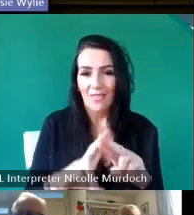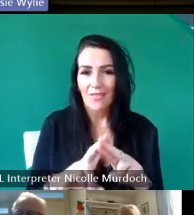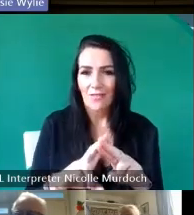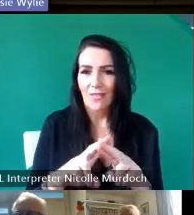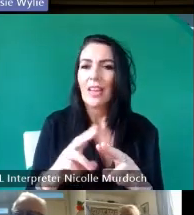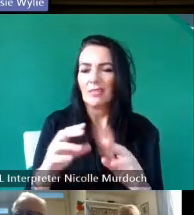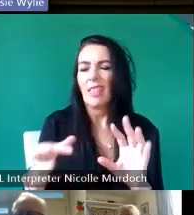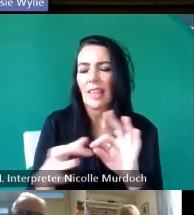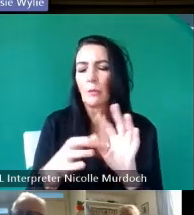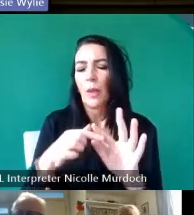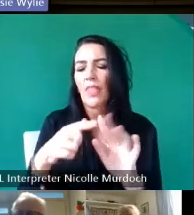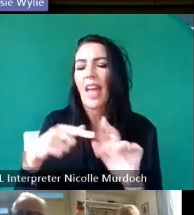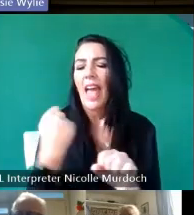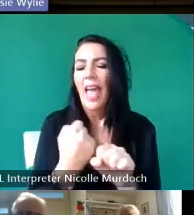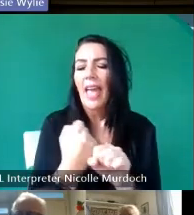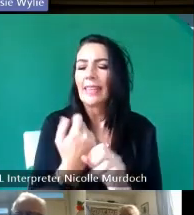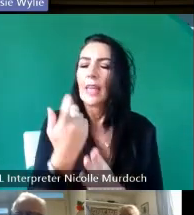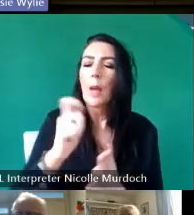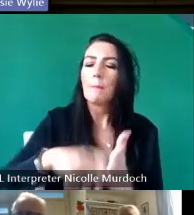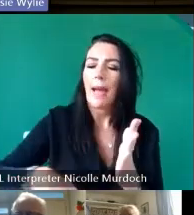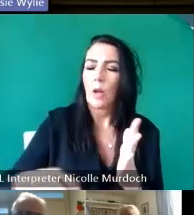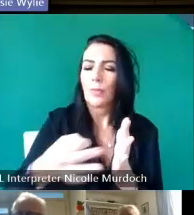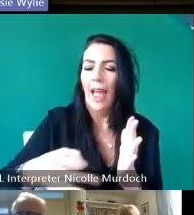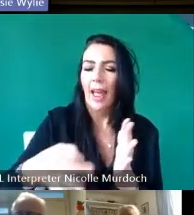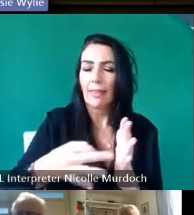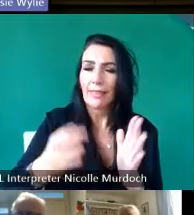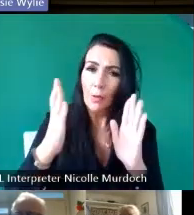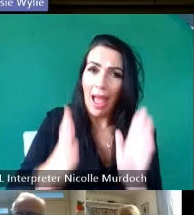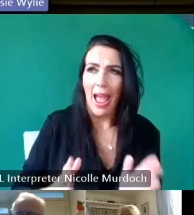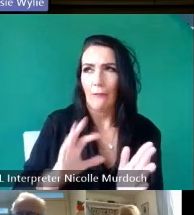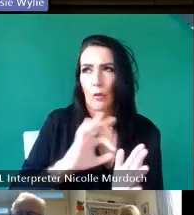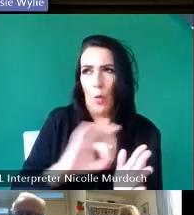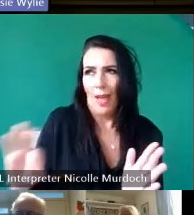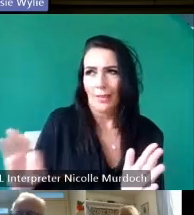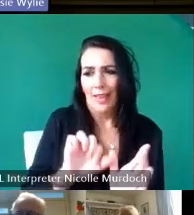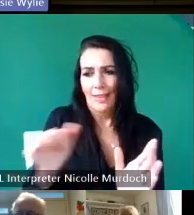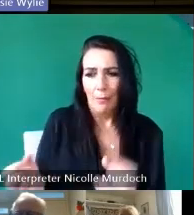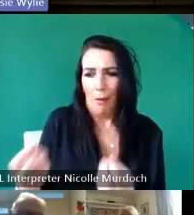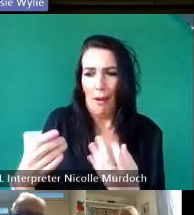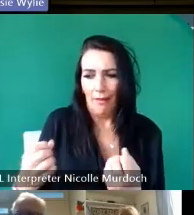finish this project without without recording her so there's an entry about her and how she